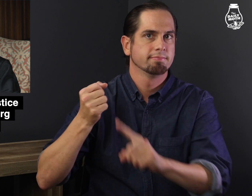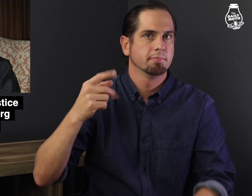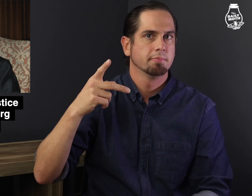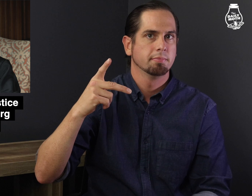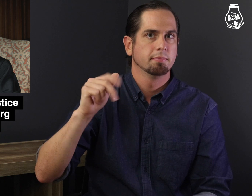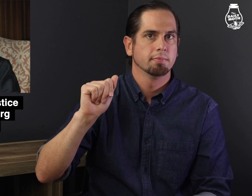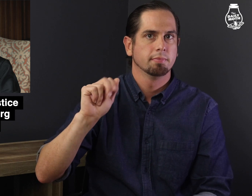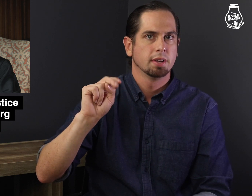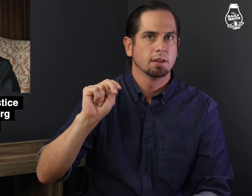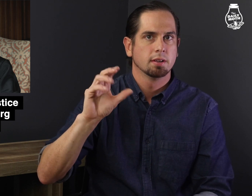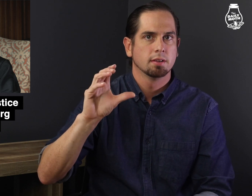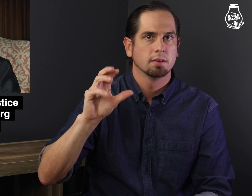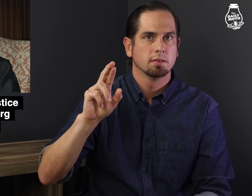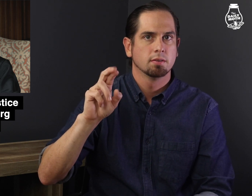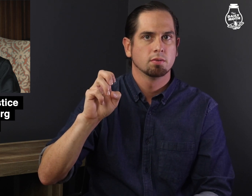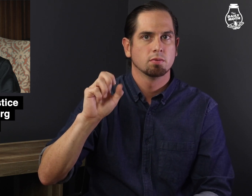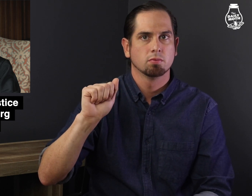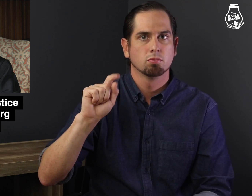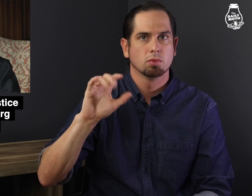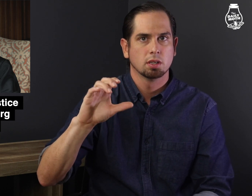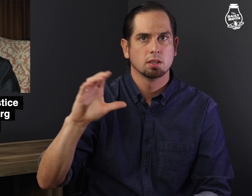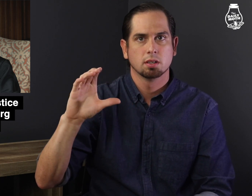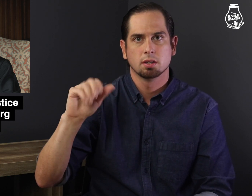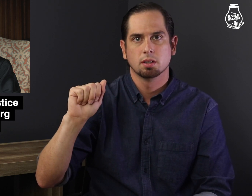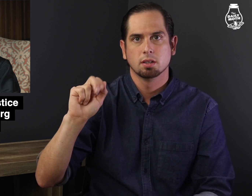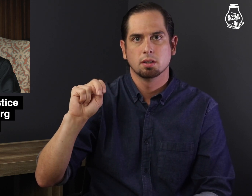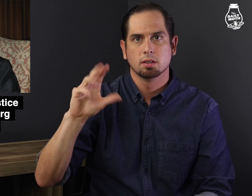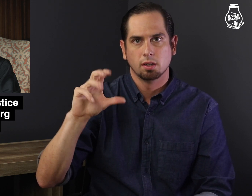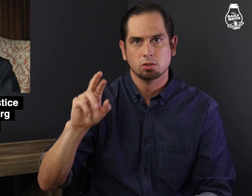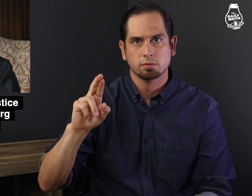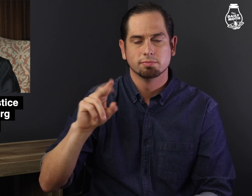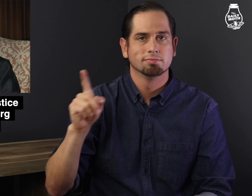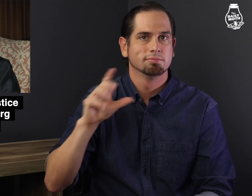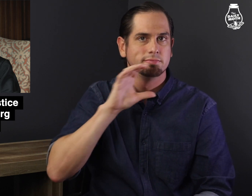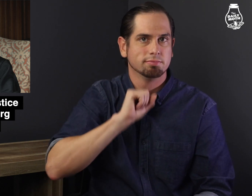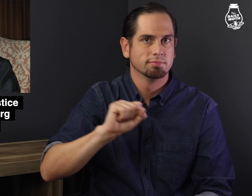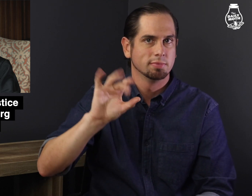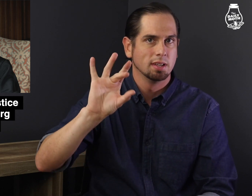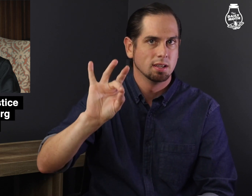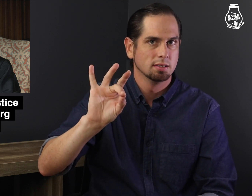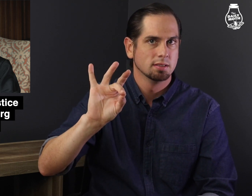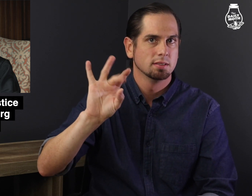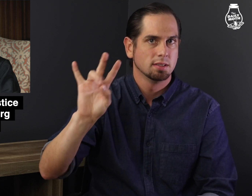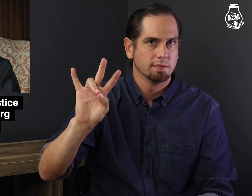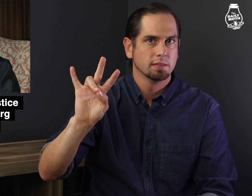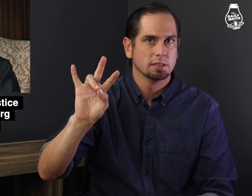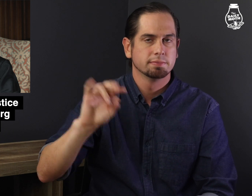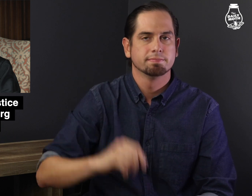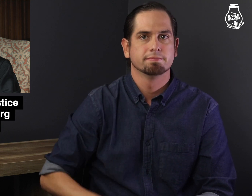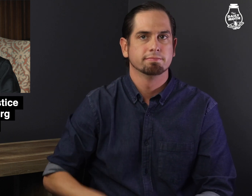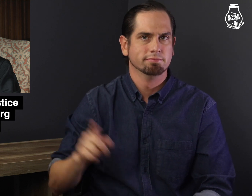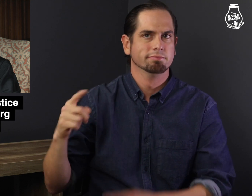pancreatic cancer. She was 87 years old.